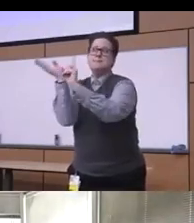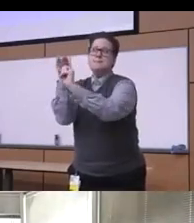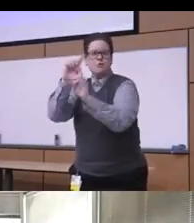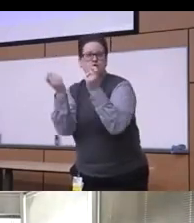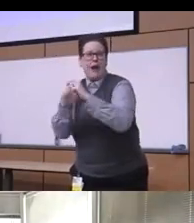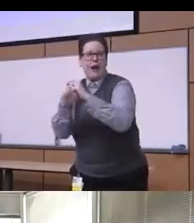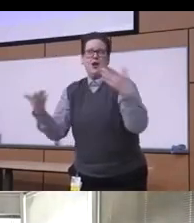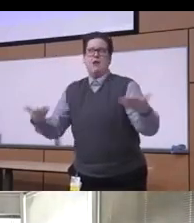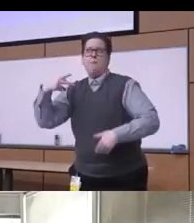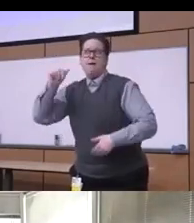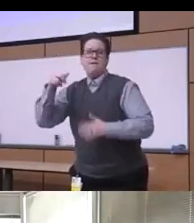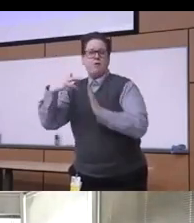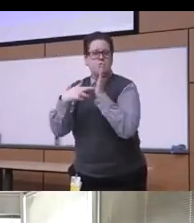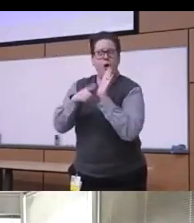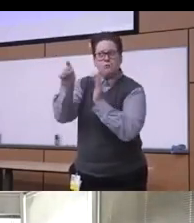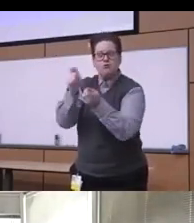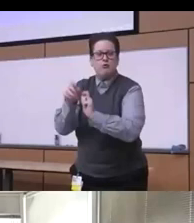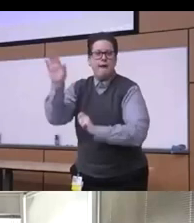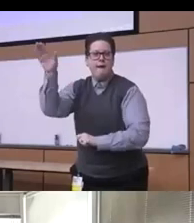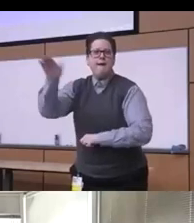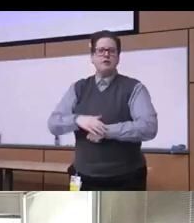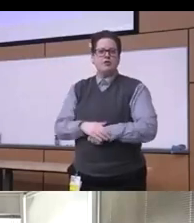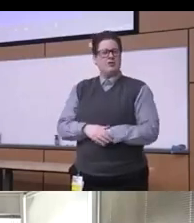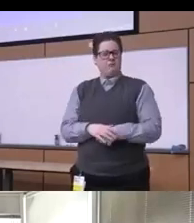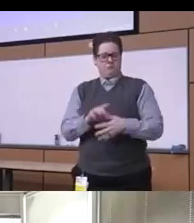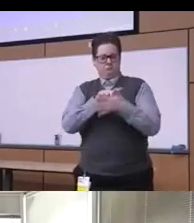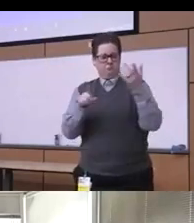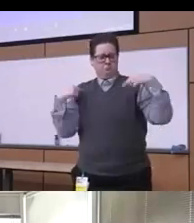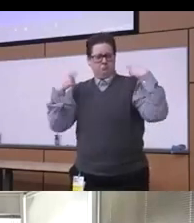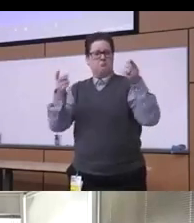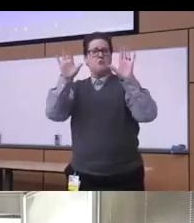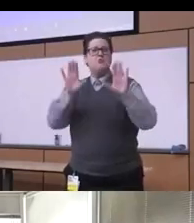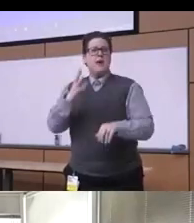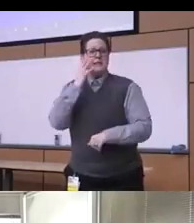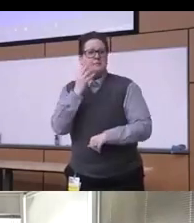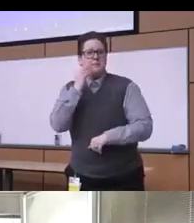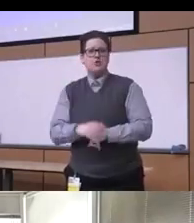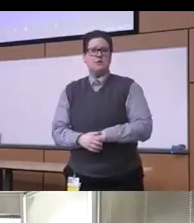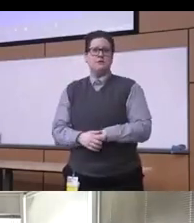and uh it's been a great experience for me and I I wouldn't have chosen basically a different